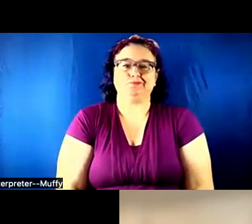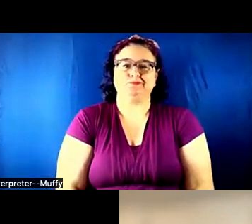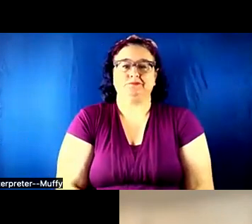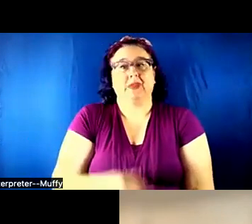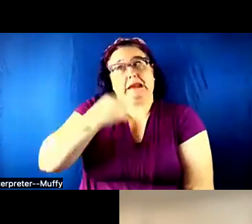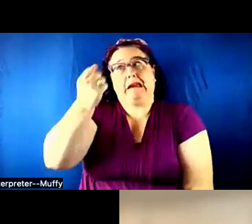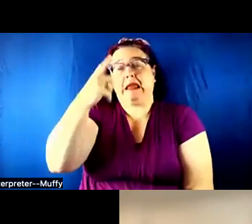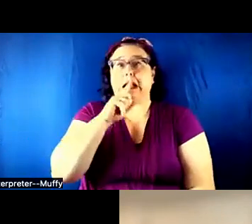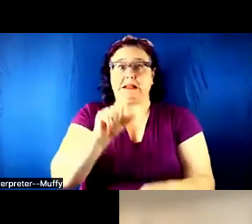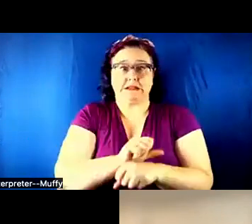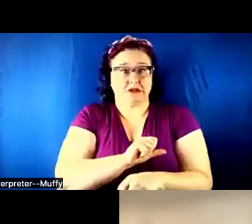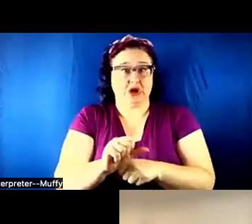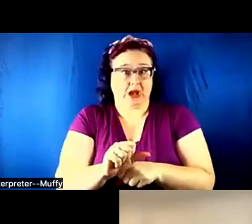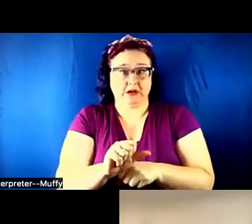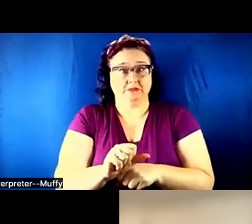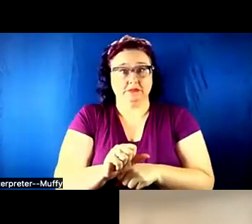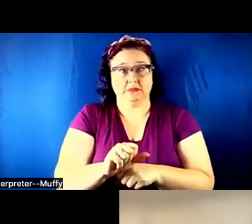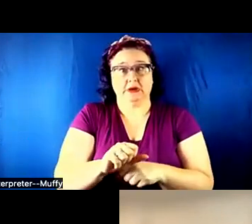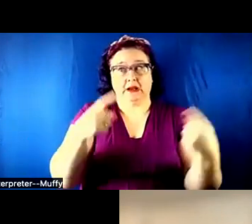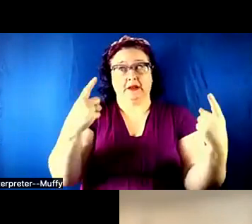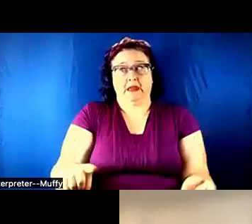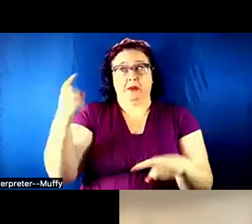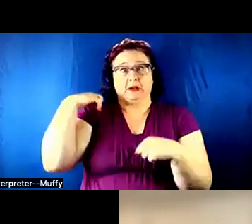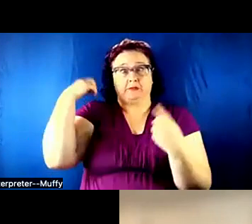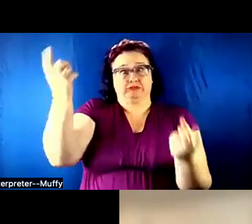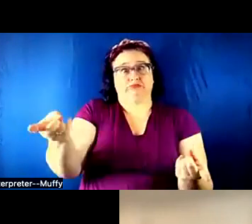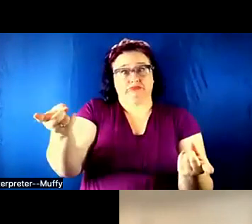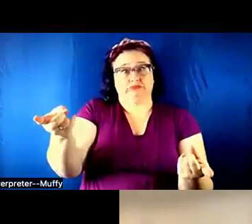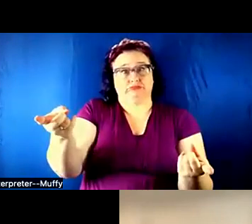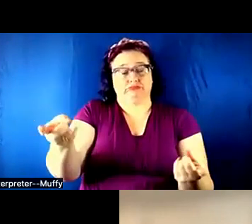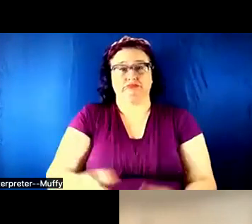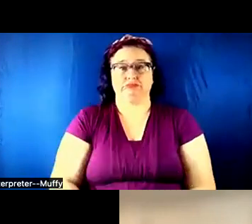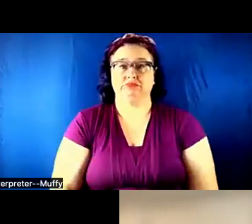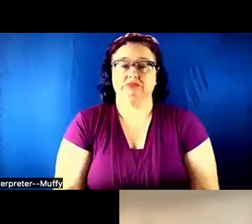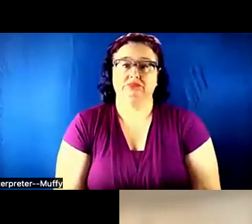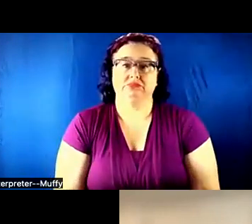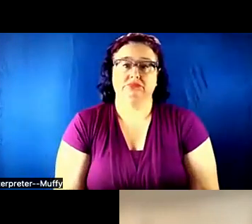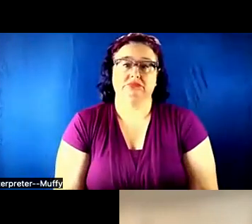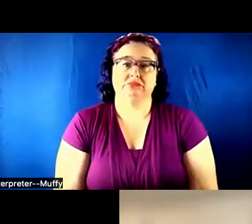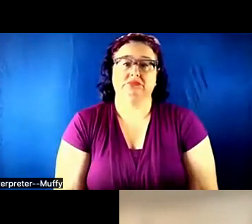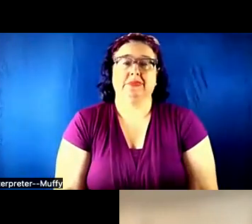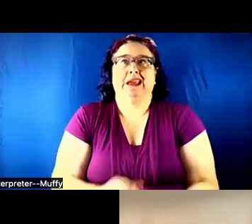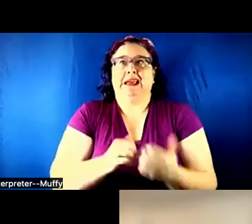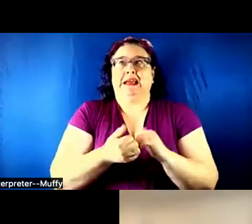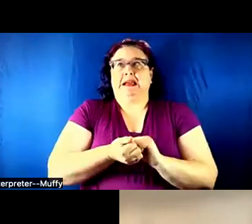it is not like it hasn't happened. How do you build a community where everybody is